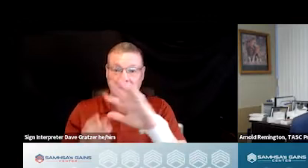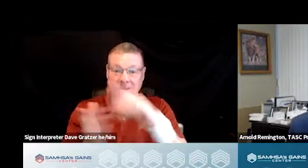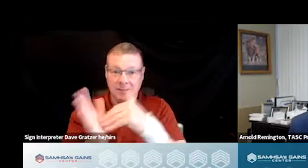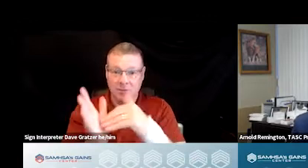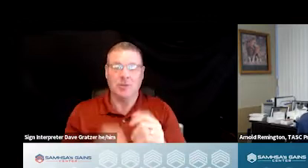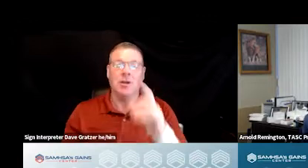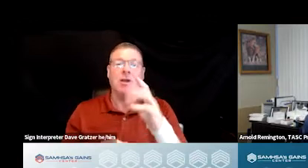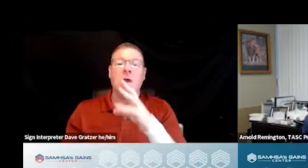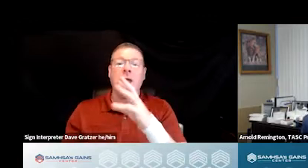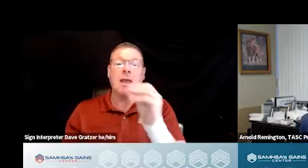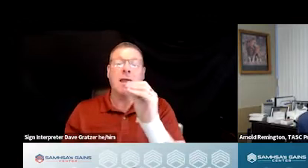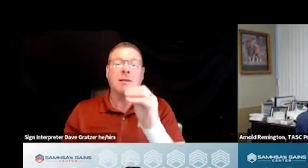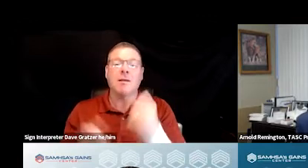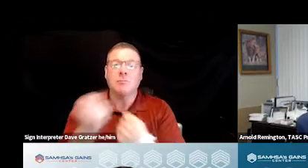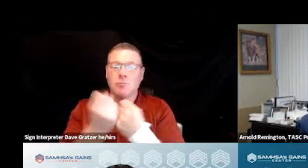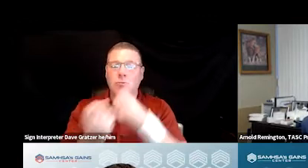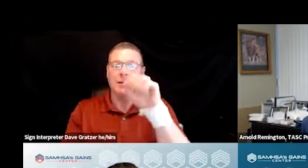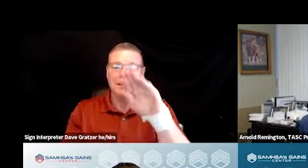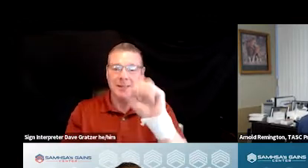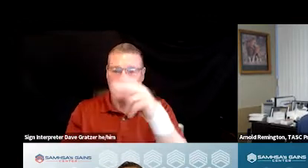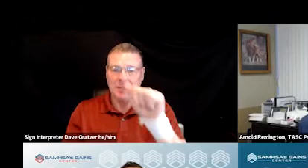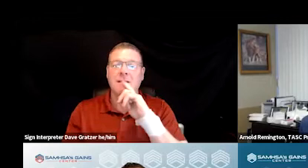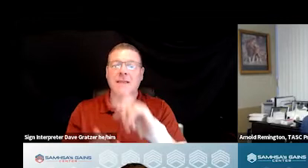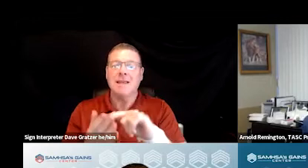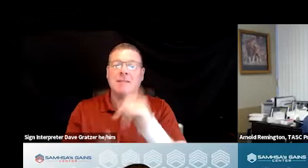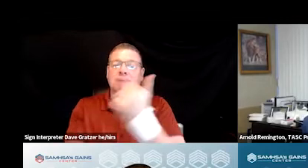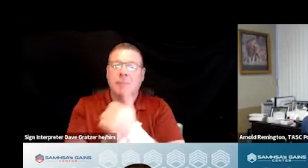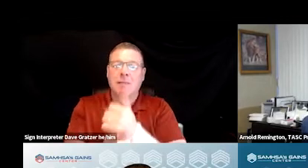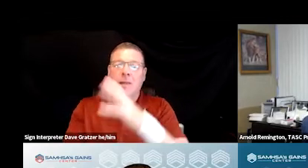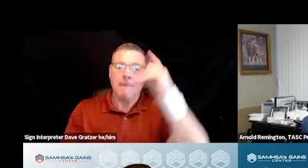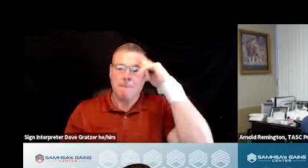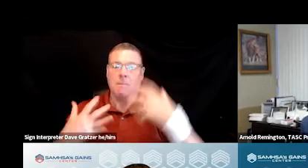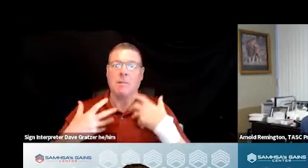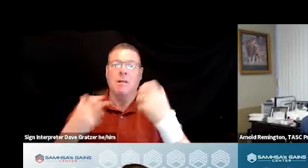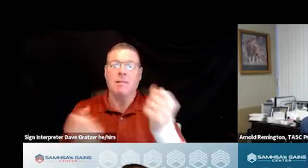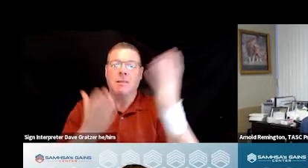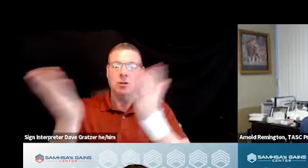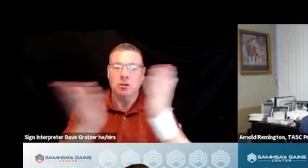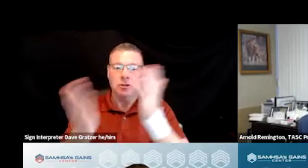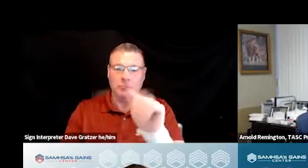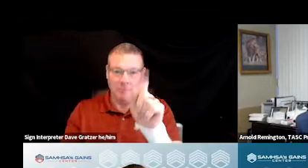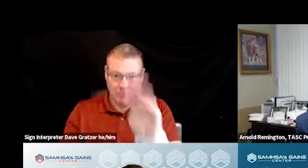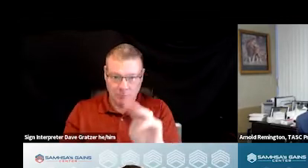with the support of SAMHSA which is the Substance Abuse and Mental Health Services Administration.